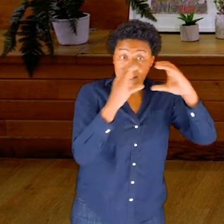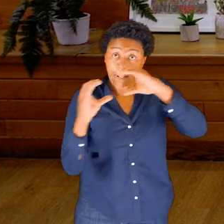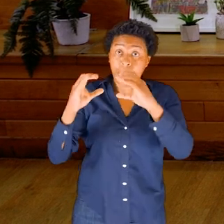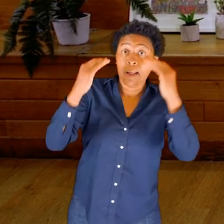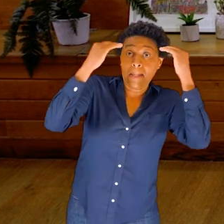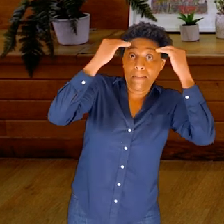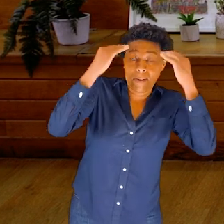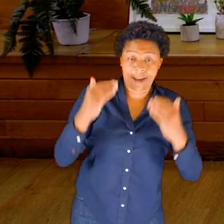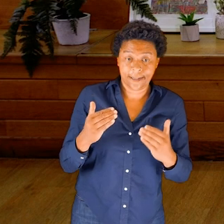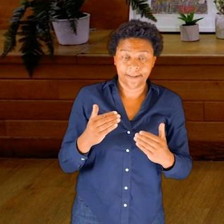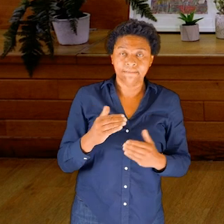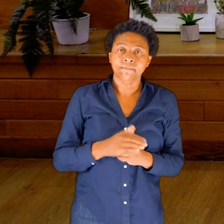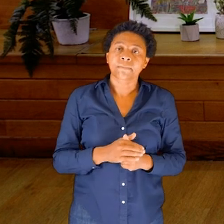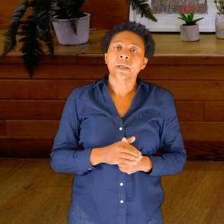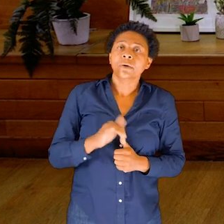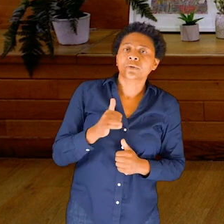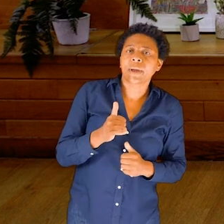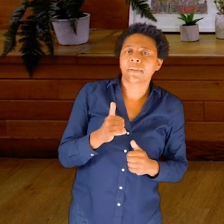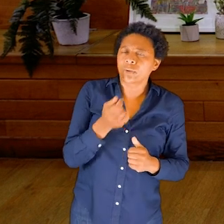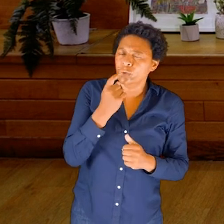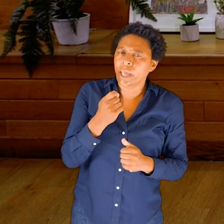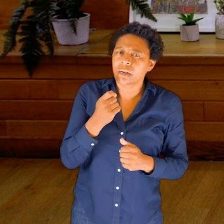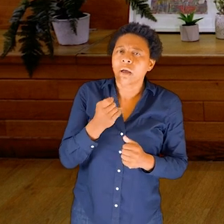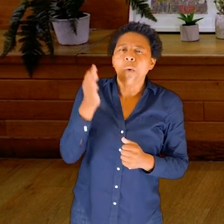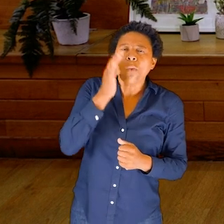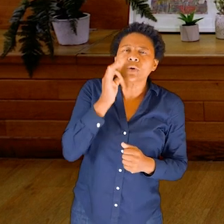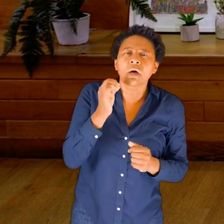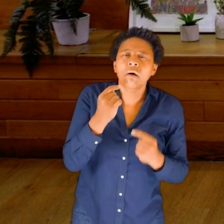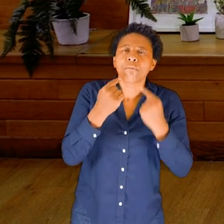water in the mouth, perhaps in the eyes, and then also into the head.